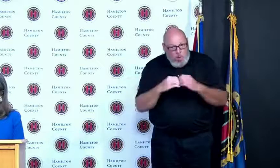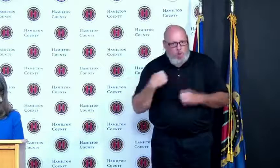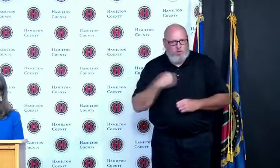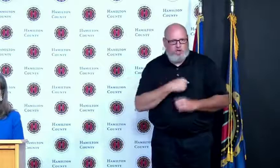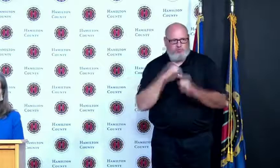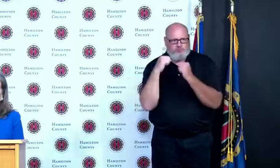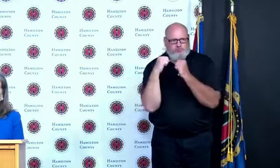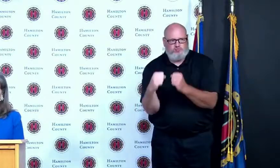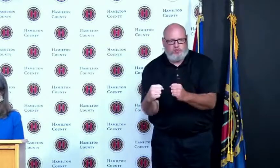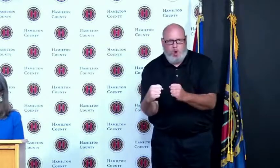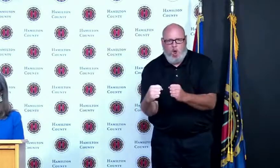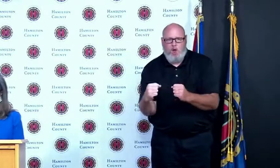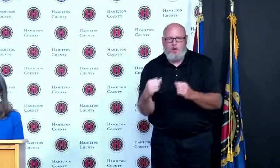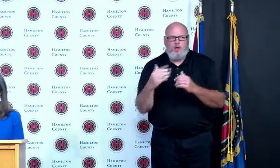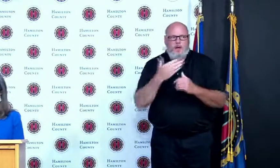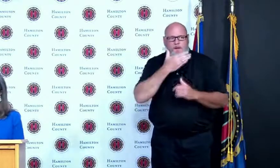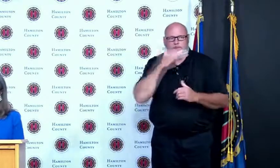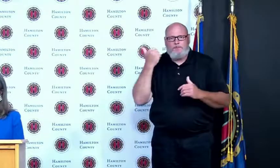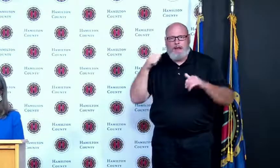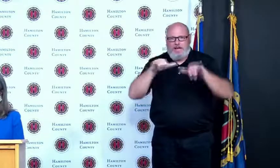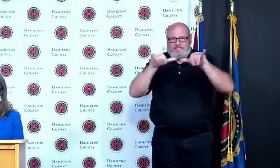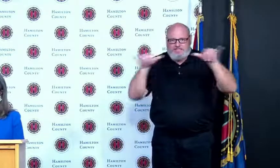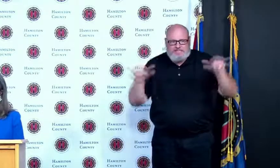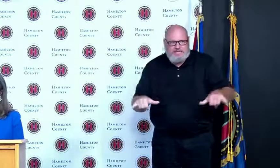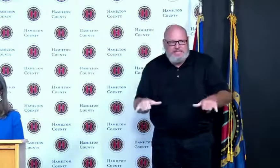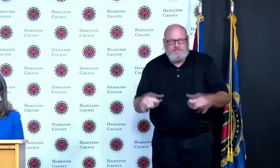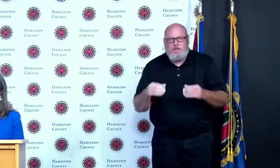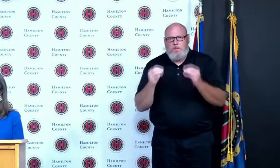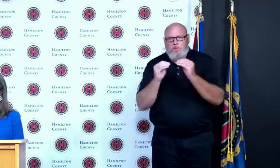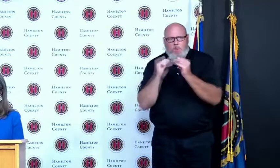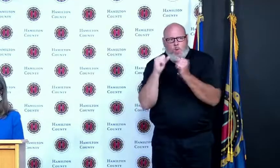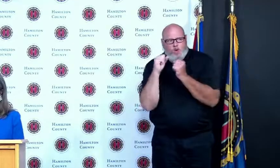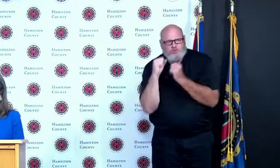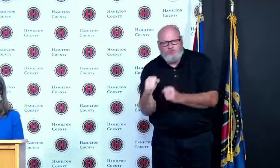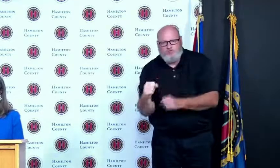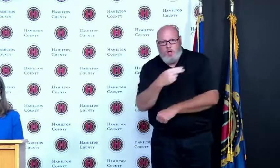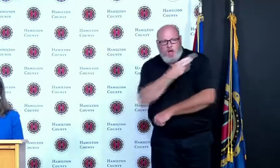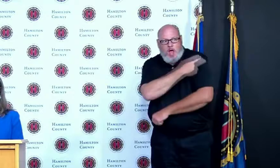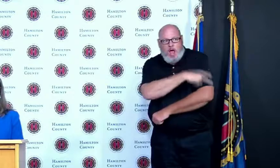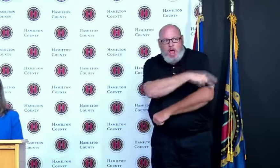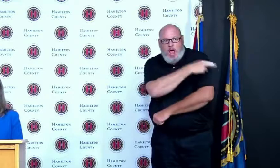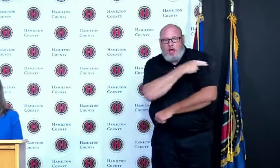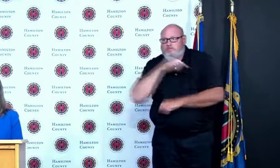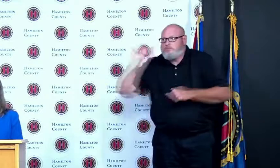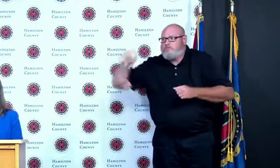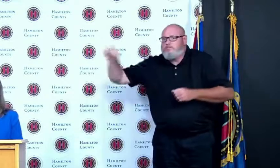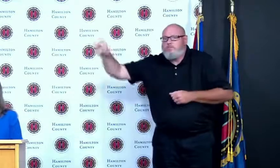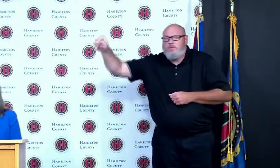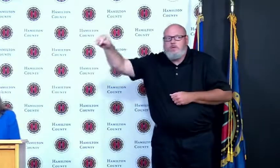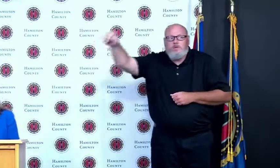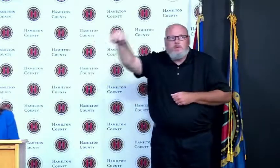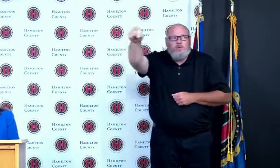area hospitals came together in an unprecedented way to keep people safe and healthy especially